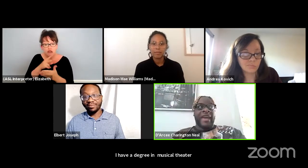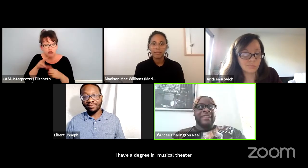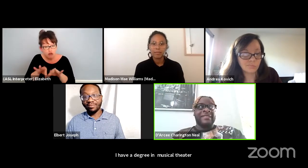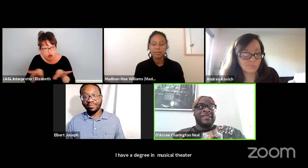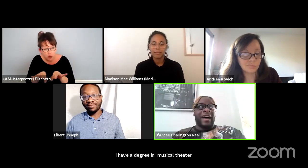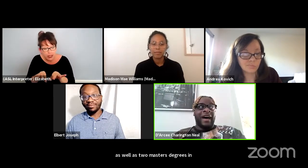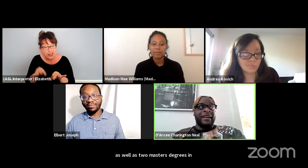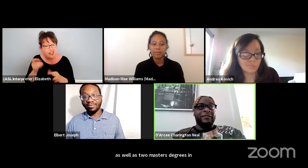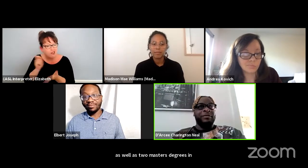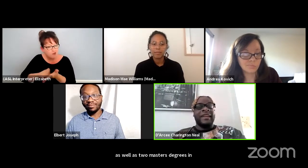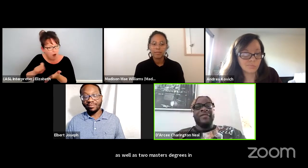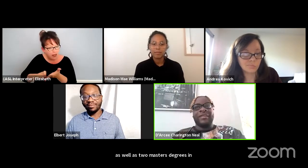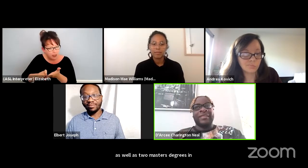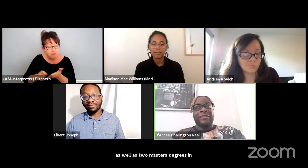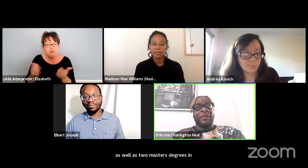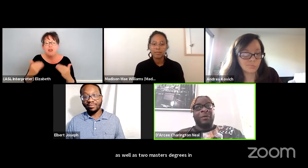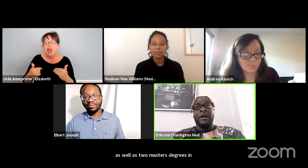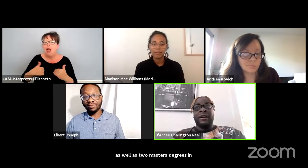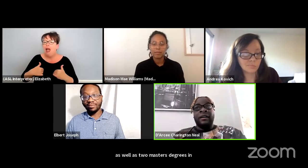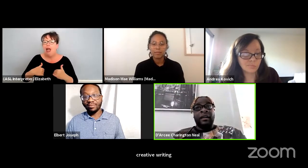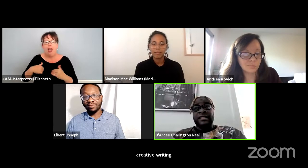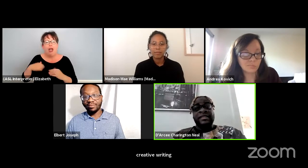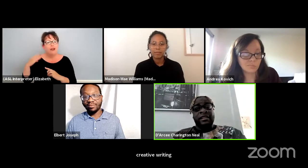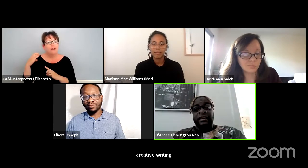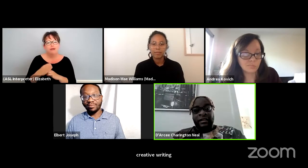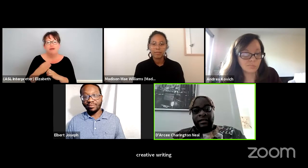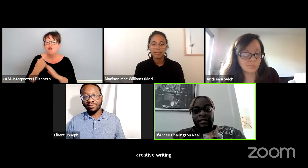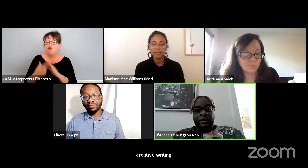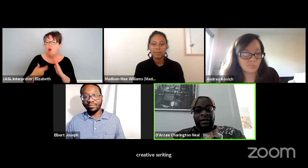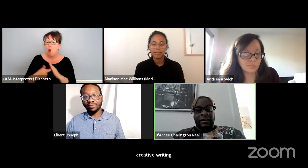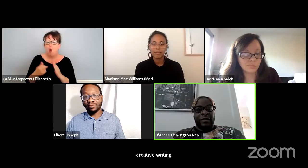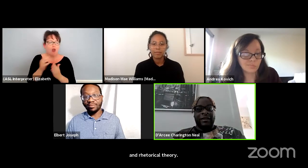And I have played everything from Ursula